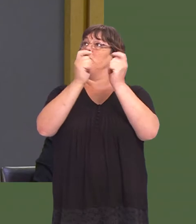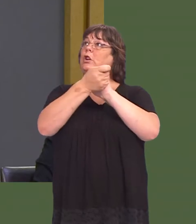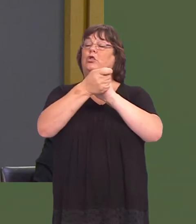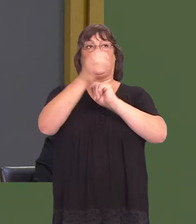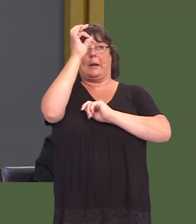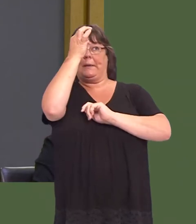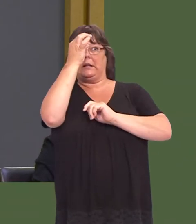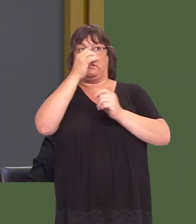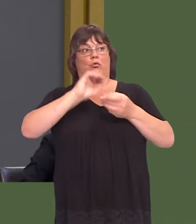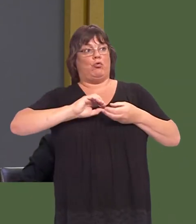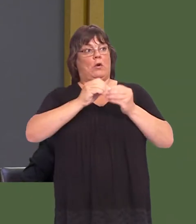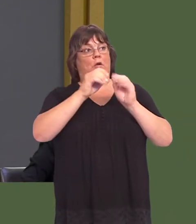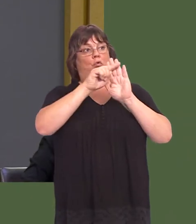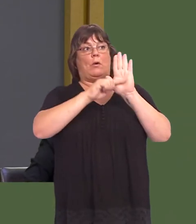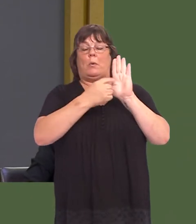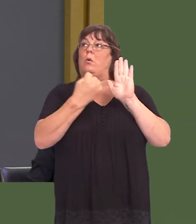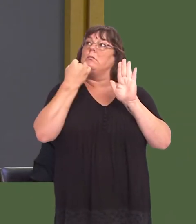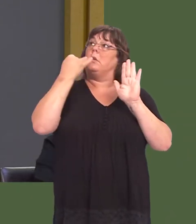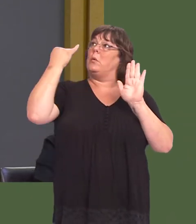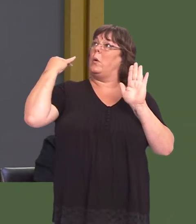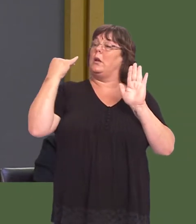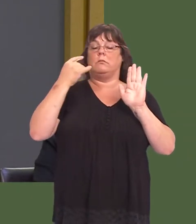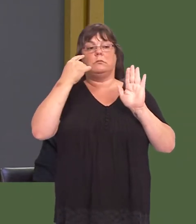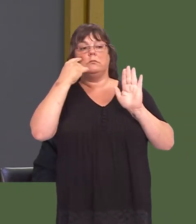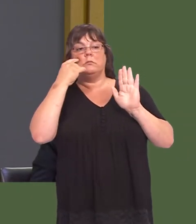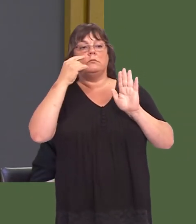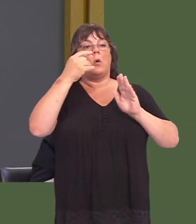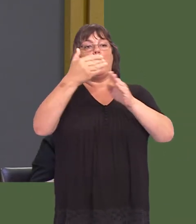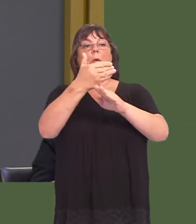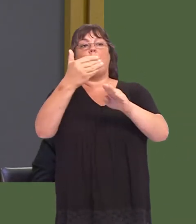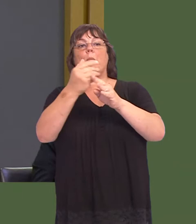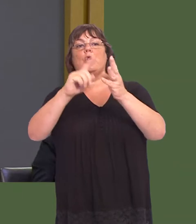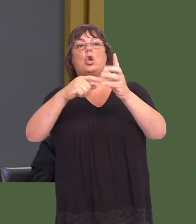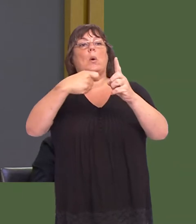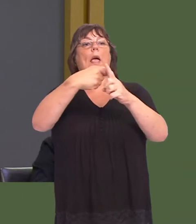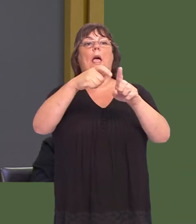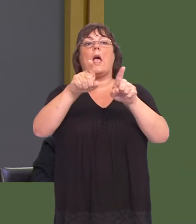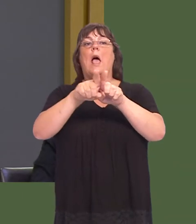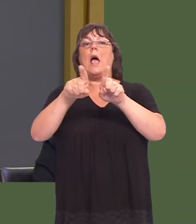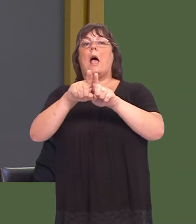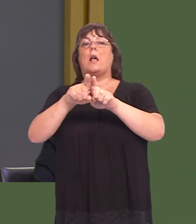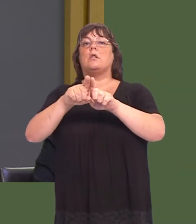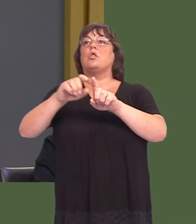a report last week evaluating the performance of the UK and the devolved nations against